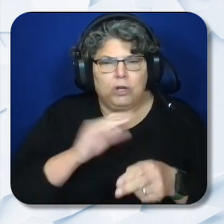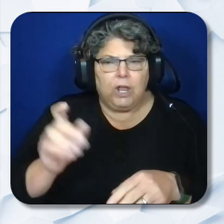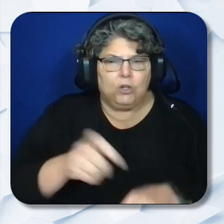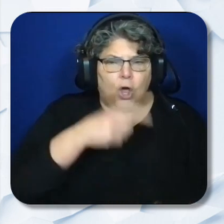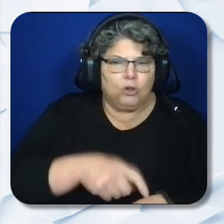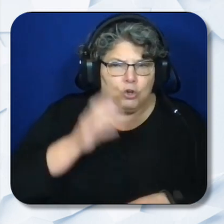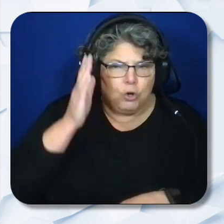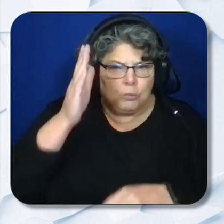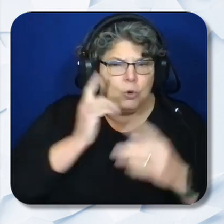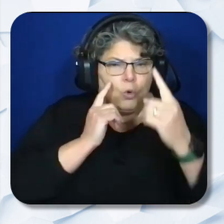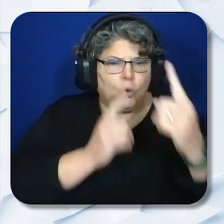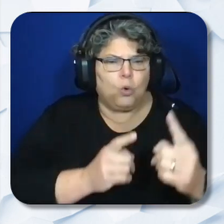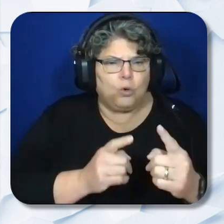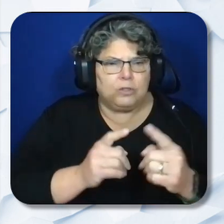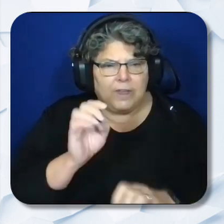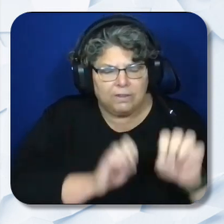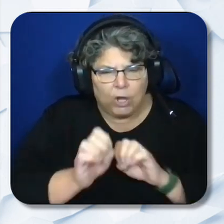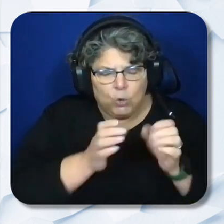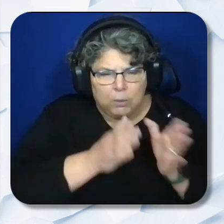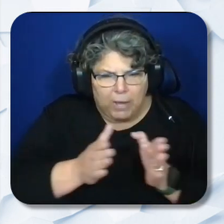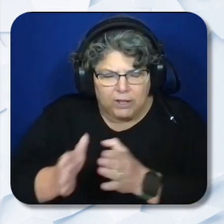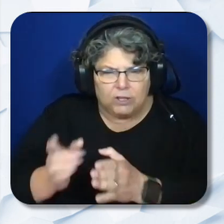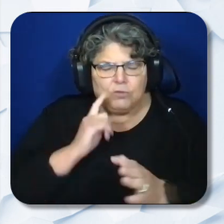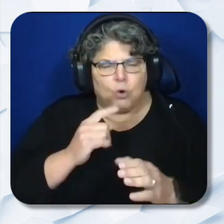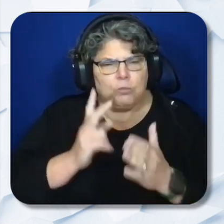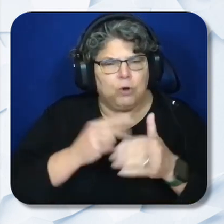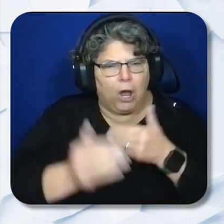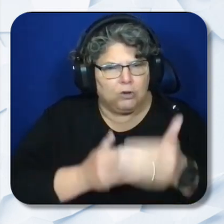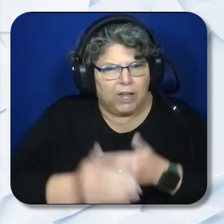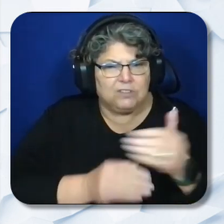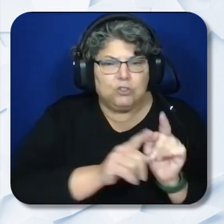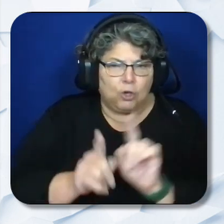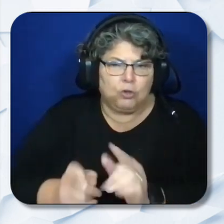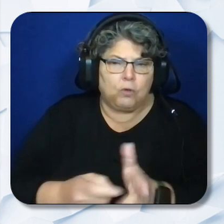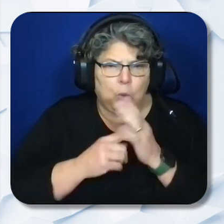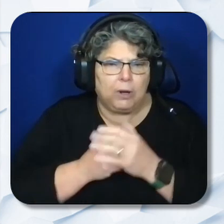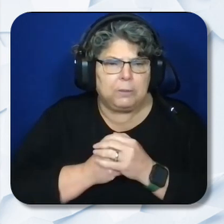including methods of evaluating progress related to the work is also required. Quarterly Project